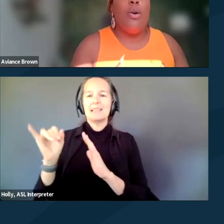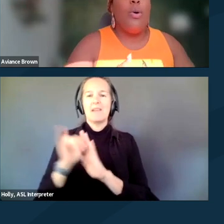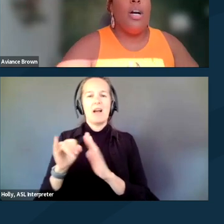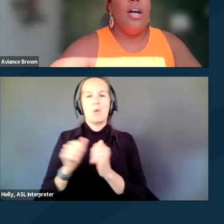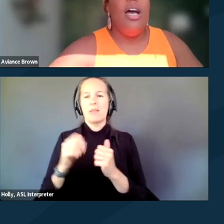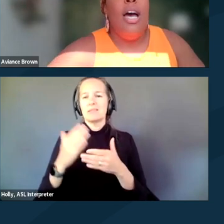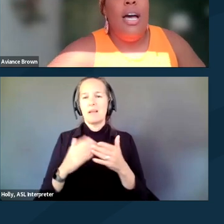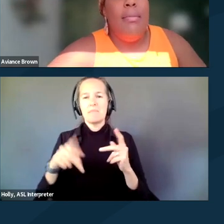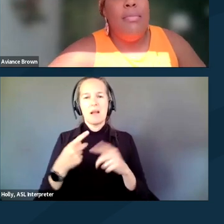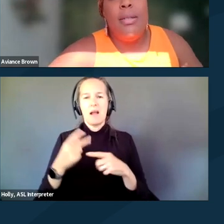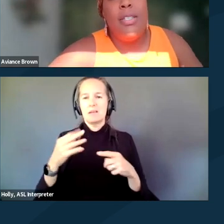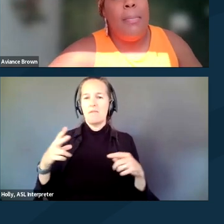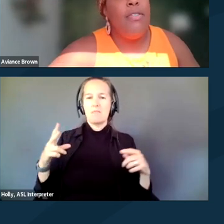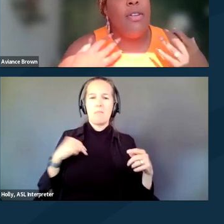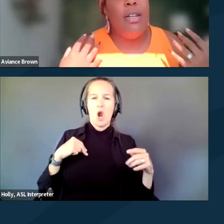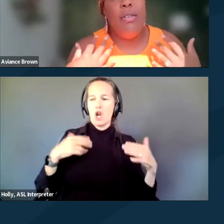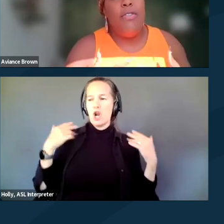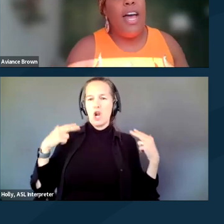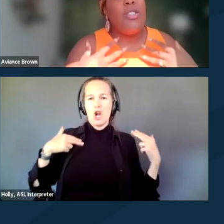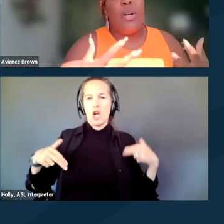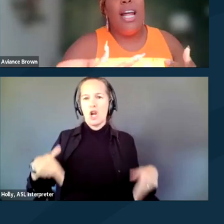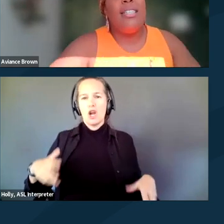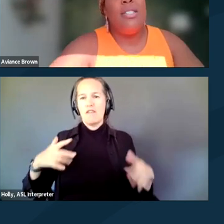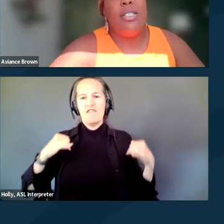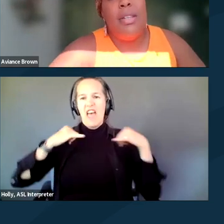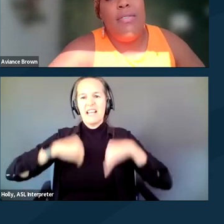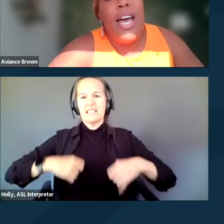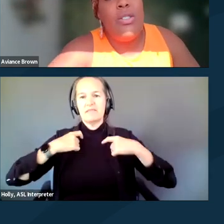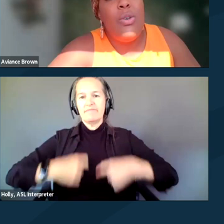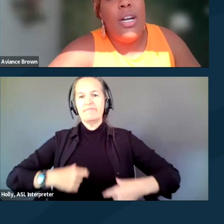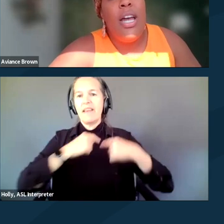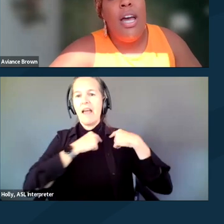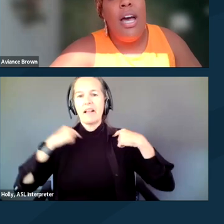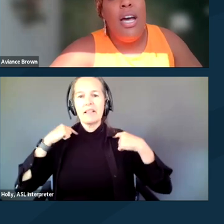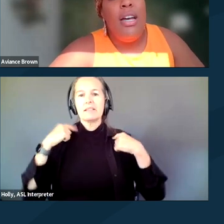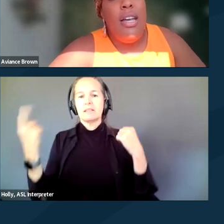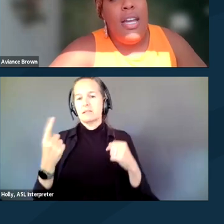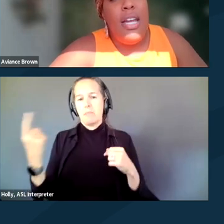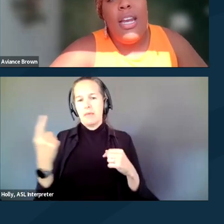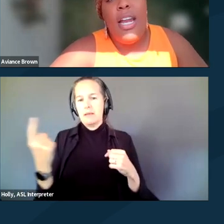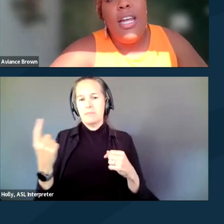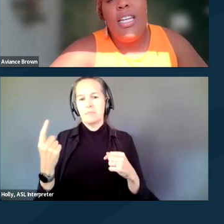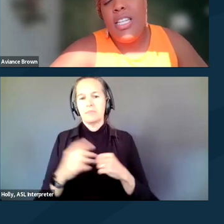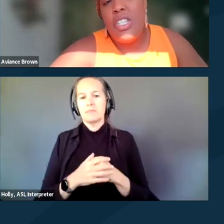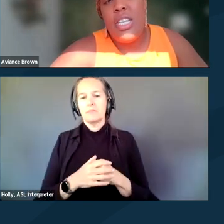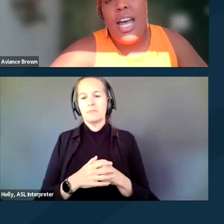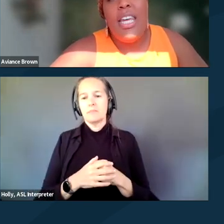or some type of vest or necklace or something of that sort. In addition to that,